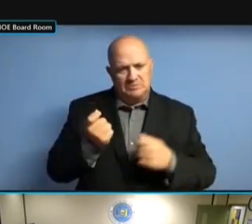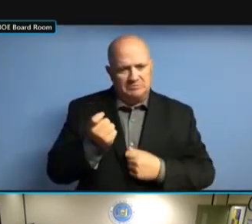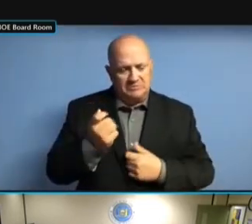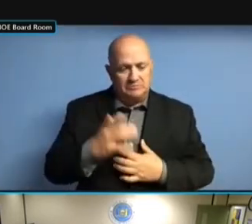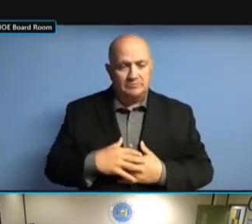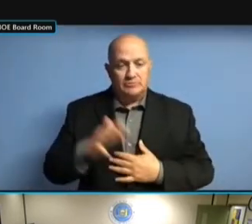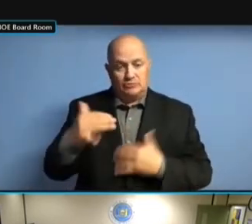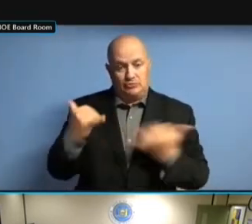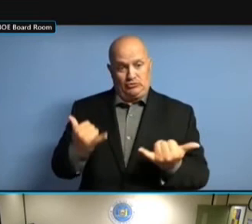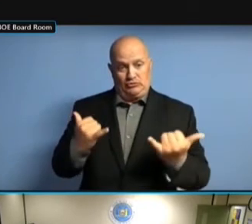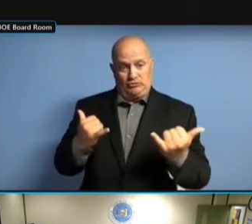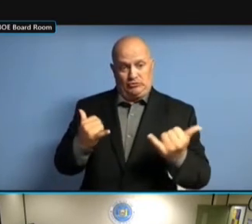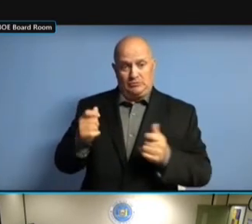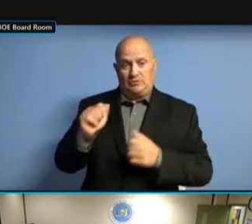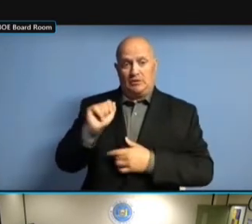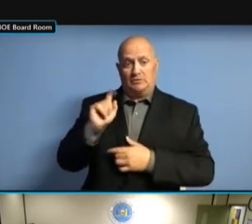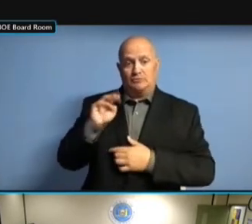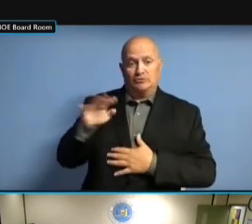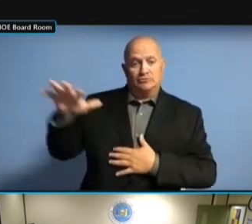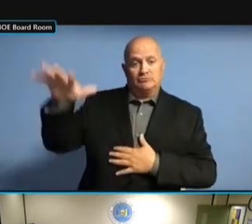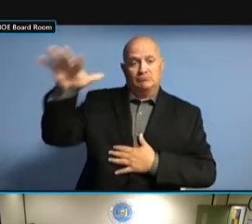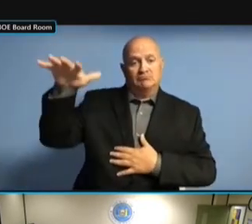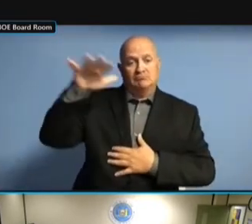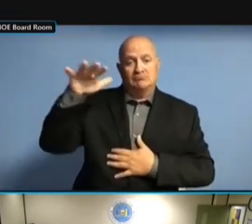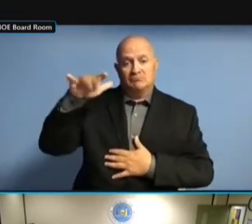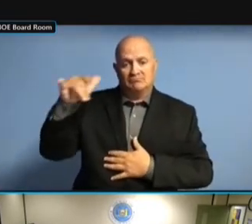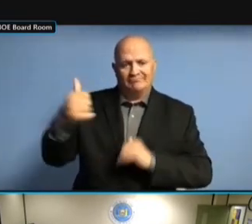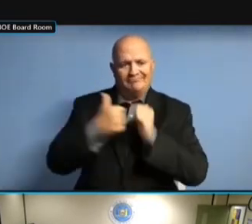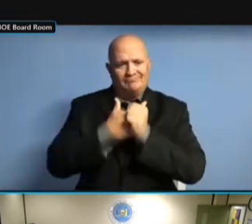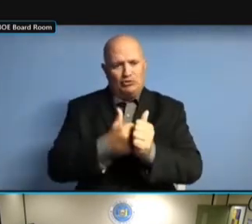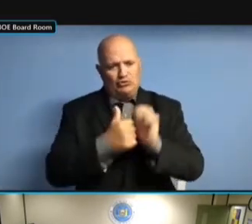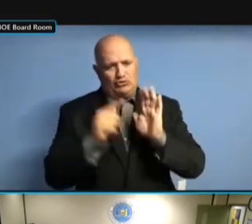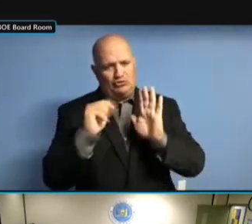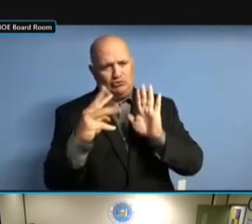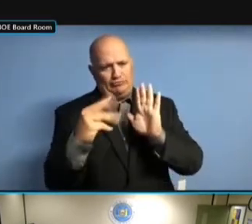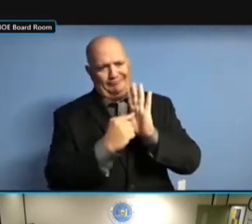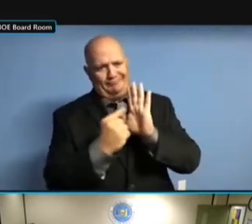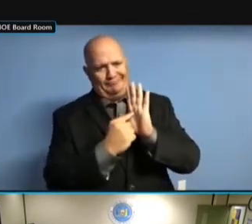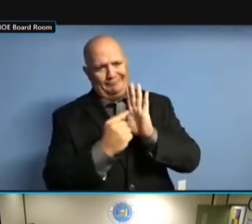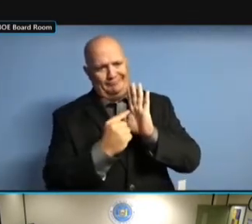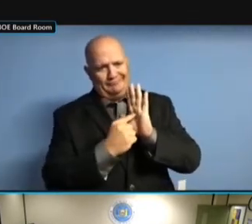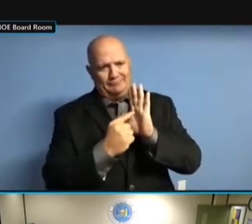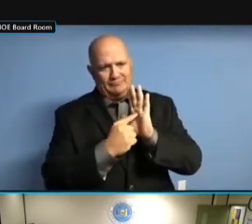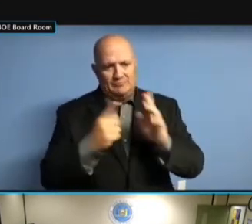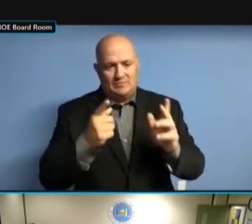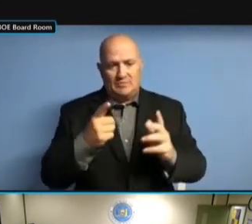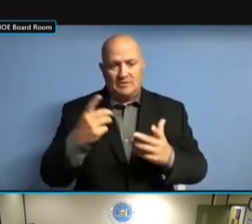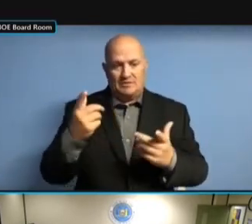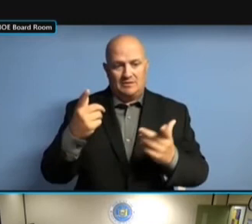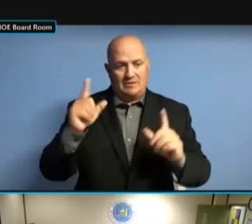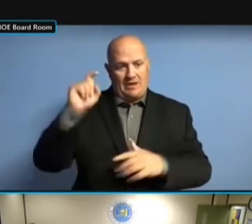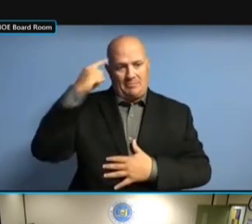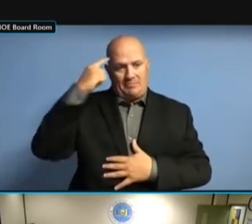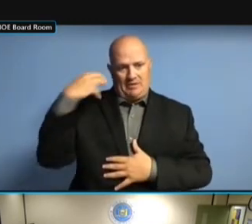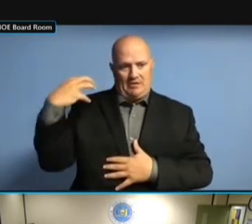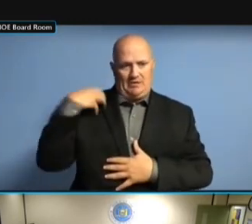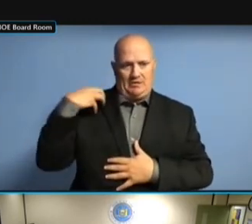AL SMITH, PROPOSED FOR A NEW OFFICE BUILDING ACROSS FROM AL SMITH, PROPOSED FOR A NEW OFFICE BUILDING ACROSS FROM THE OFFICE BUILDING ACROSS FROM THE OFFICE BUILDING ACROSS FROM THE CAPITA OFFICE BUILDING ACROSS FROM THE CAPITAL. CAPITAL. THEY CAPITAL. THEY SAID, CAPITAL. THEY SAID, THEY'LL CAPITAL. THEY SAID, THEY'LL NEVER CAPITAL. THEY SAID, THEY'LL NEVER FILL THEY SAID, THEY'LL NEVER FILL THEY SAID, THEY'LL NEVER FILL THEM THEY SAID, THEY'LL NEVER FILL THEM WITH THEY SAID, THEY'LL NEVER FILL THEM WITH STATE THEY SAID, THEY'LL NEVER FILL THEM WITH STATE WORKERS. THEM WITH STATE WORKERS. THEM WITH STATE WORKERS. >> THEM WITH STATE WORKERS. >> AND THEM WITH STATE WORKERS. >> AND I THEM WITH STATE WORKERS. >> AND I APPRECIATE THEM WITH STATE WORKERS. >> AND I APPRECIATE THAT. AND I APPRECIATE THAT. AND I APPRECIATE THAT. AND